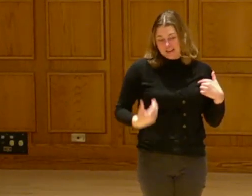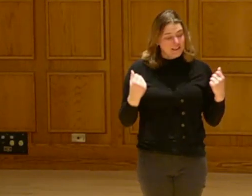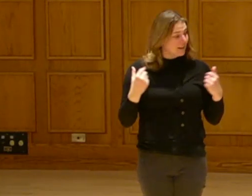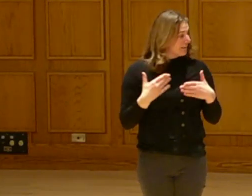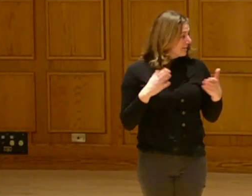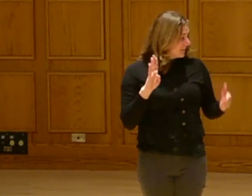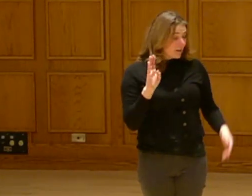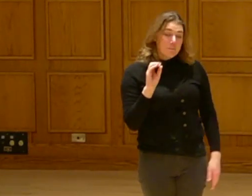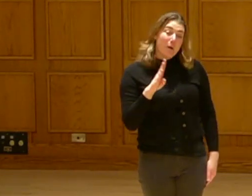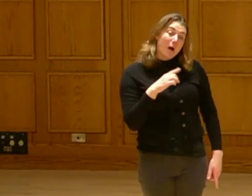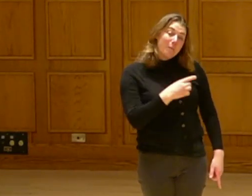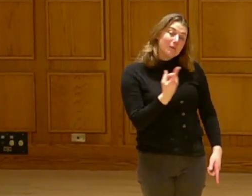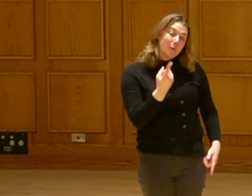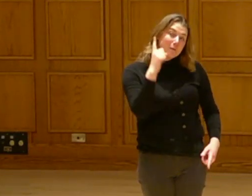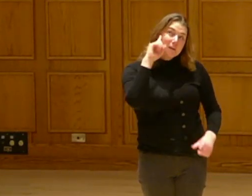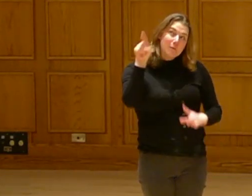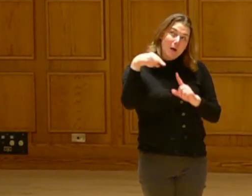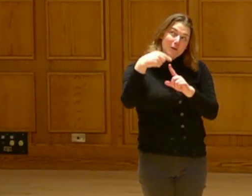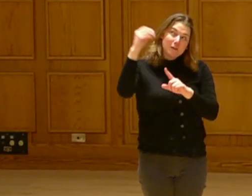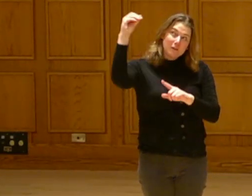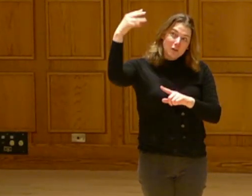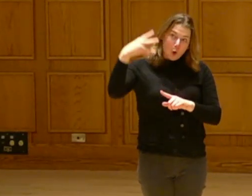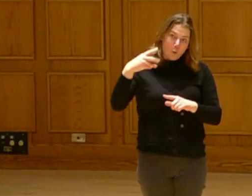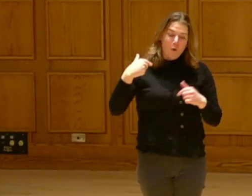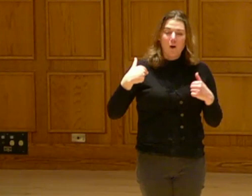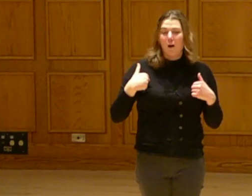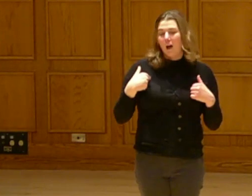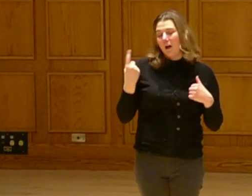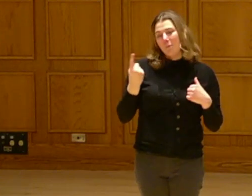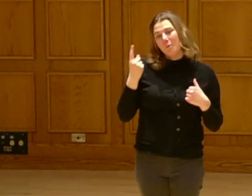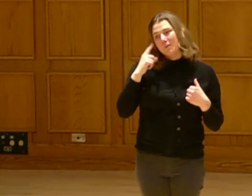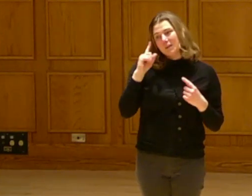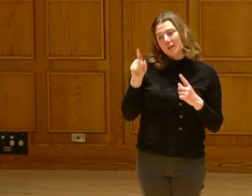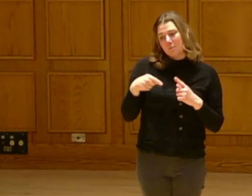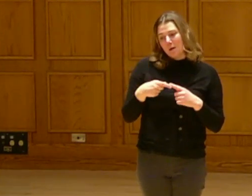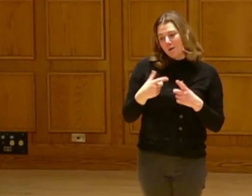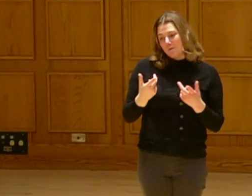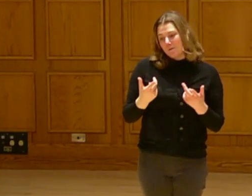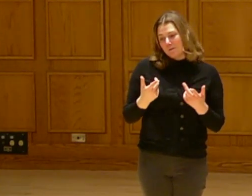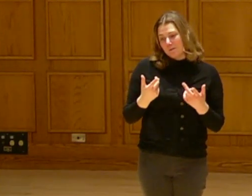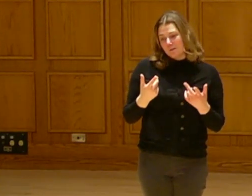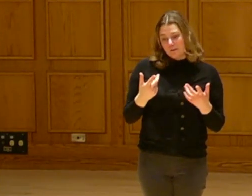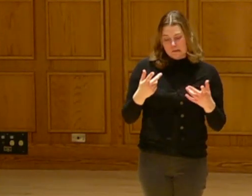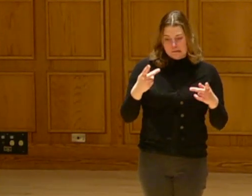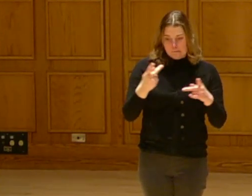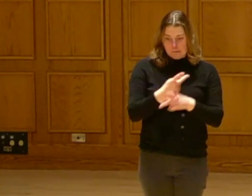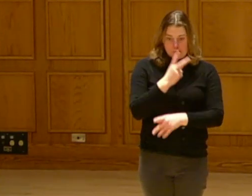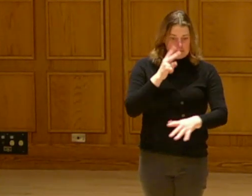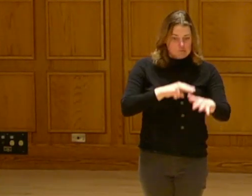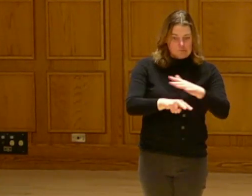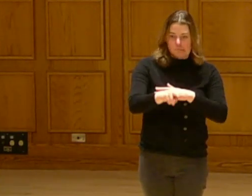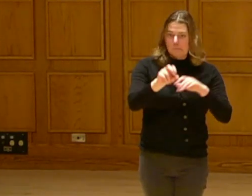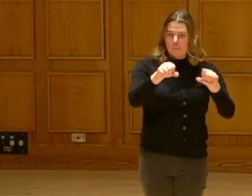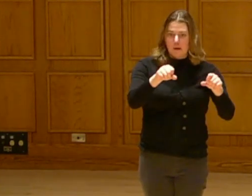Just like Bob is always thinking about solar, I'm always think of, you know, the worst-case scenario and how we can avoid it.